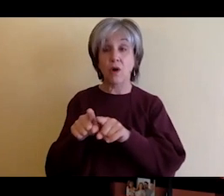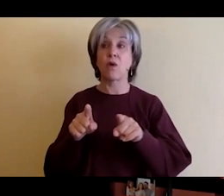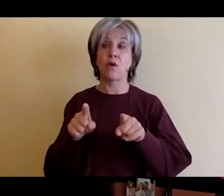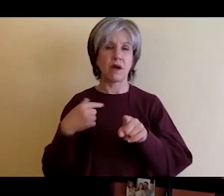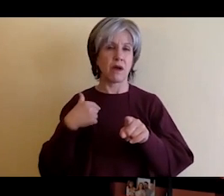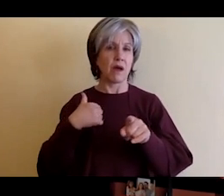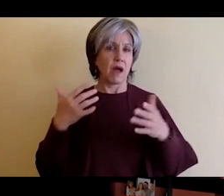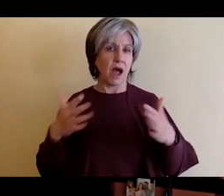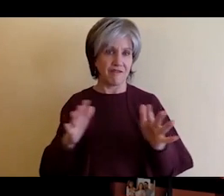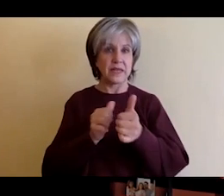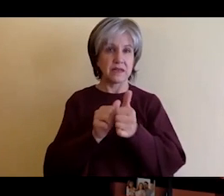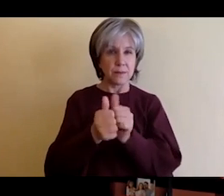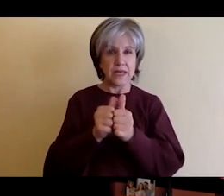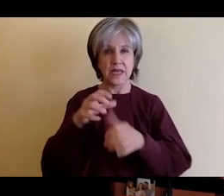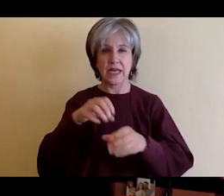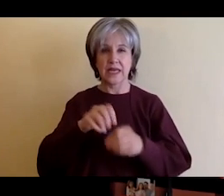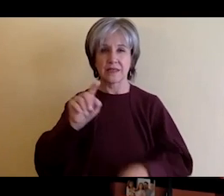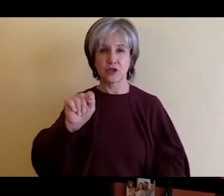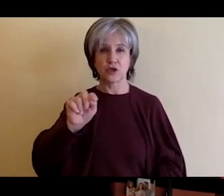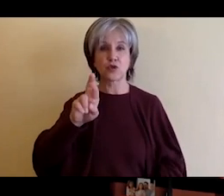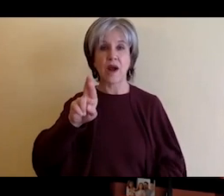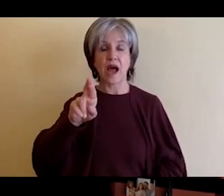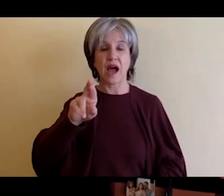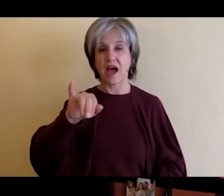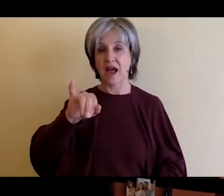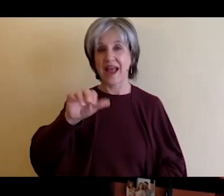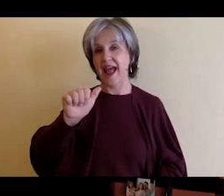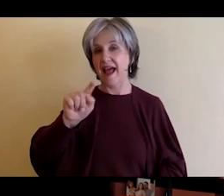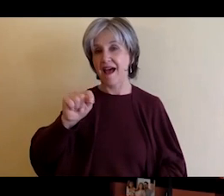whole area is just perfect for you know outdoor events and